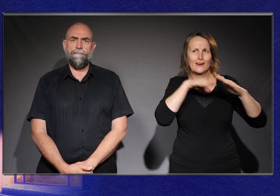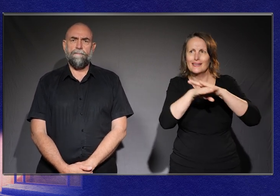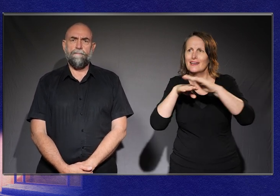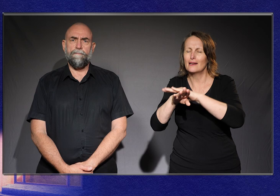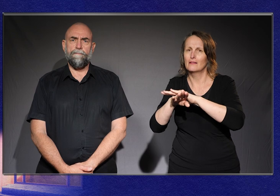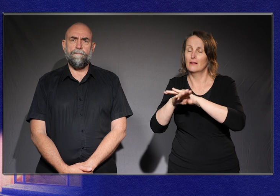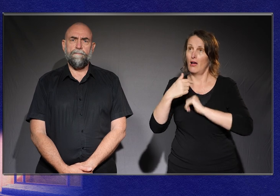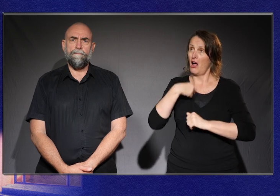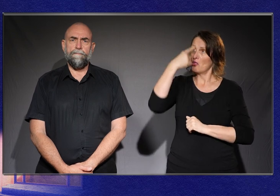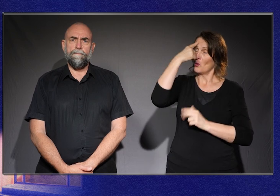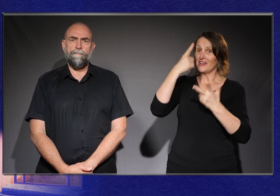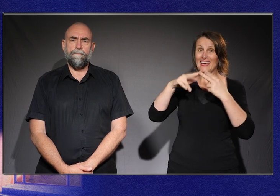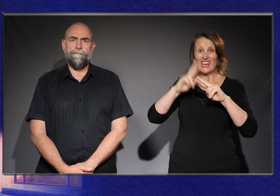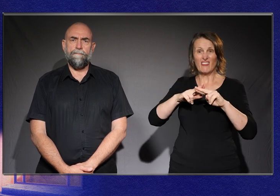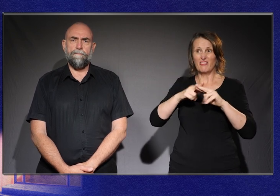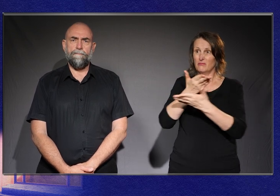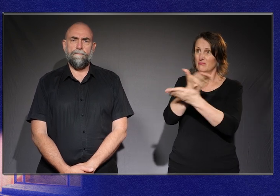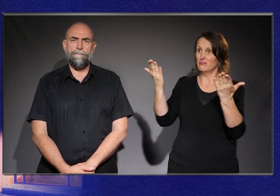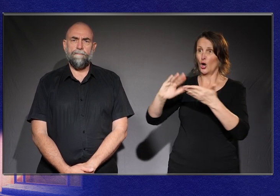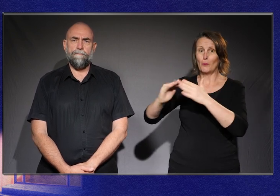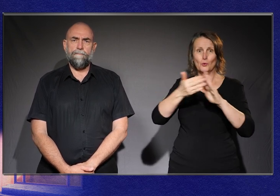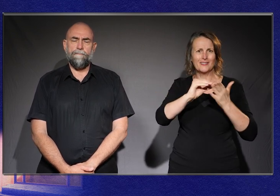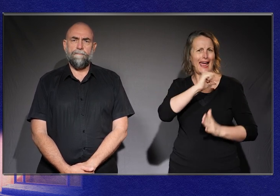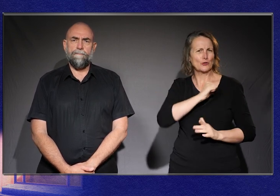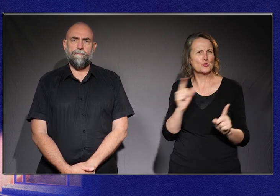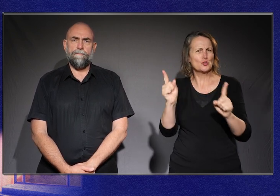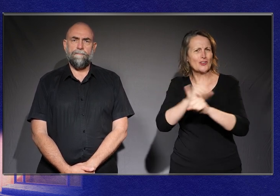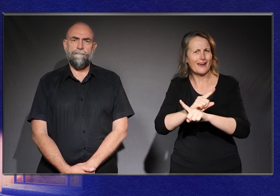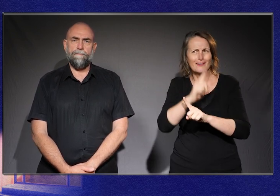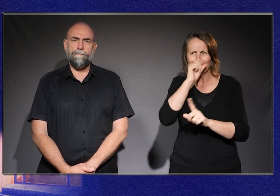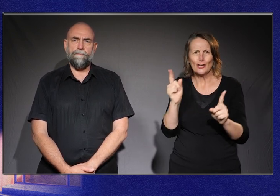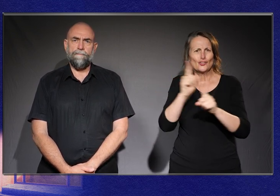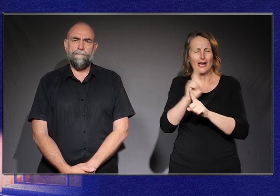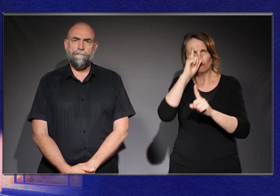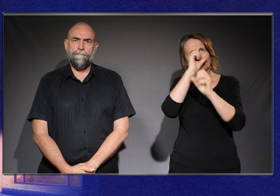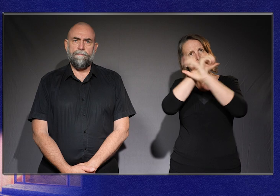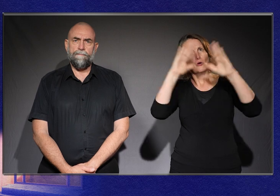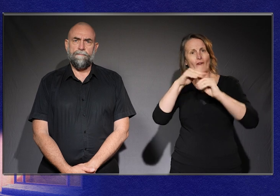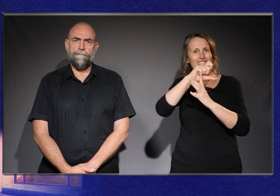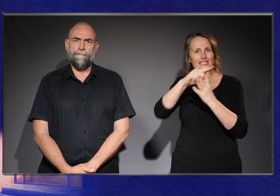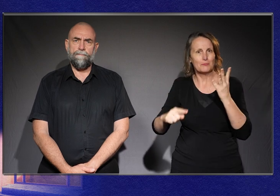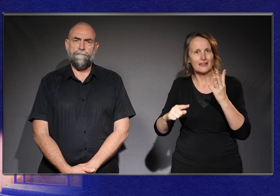if we prioritised access if we didn't frame the problem of disability as an individual